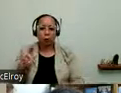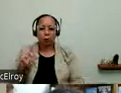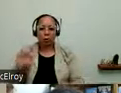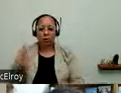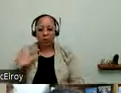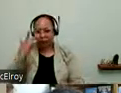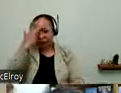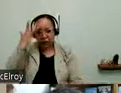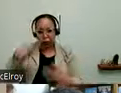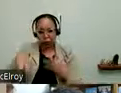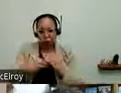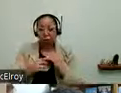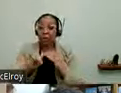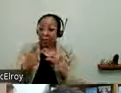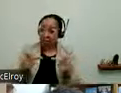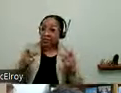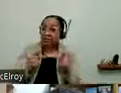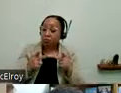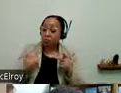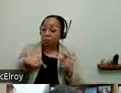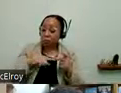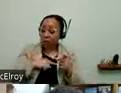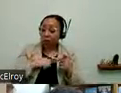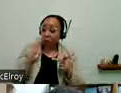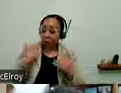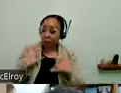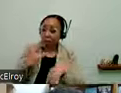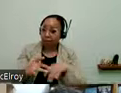position we will have on staff. And I think that's really important.